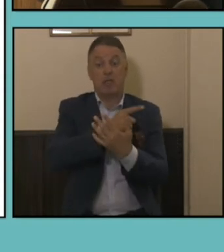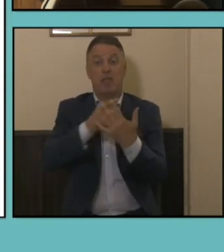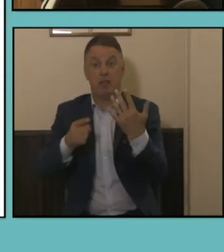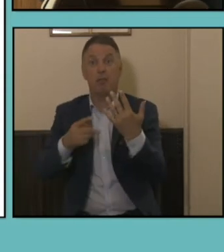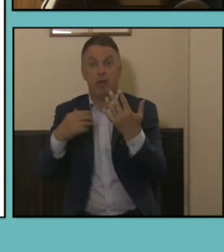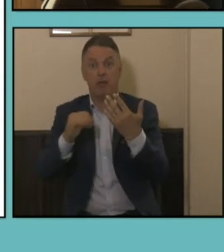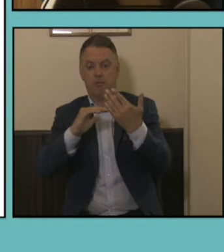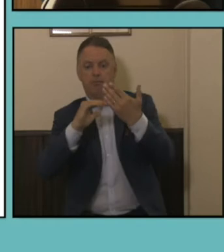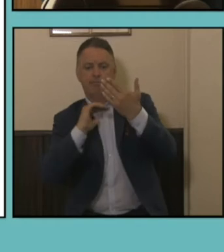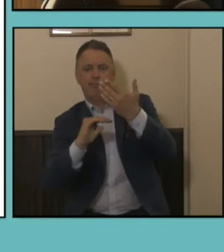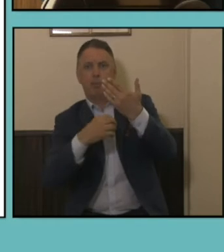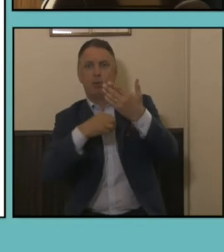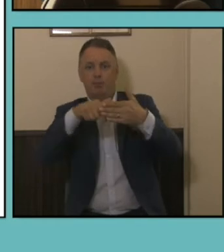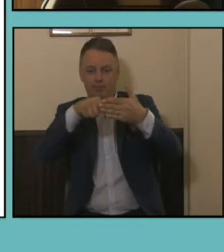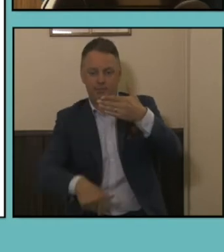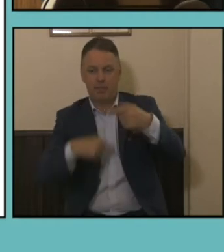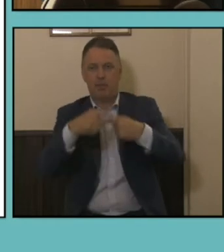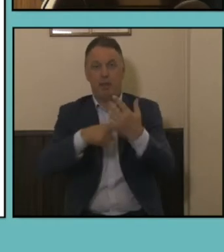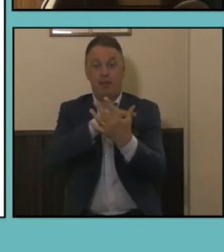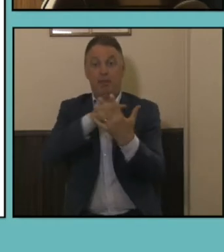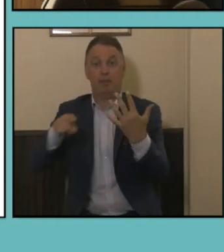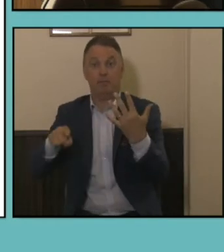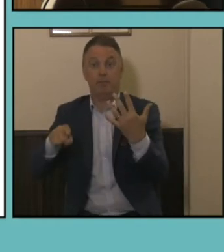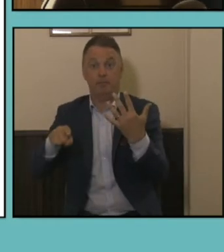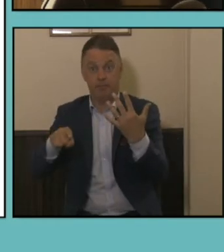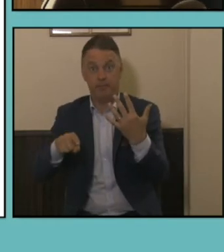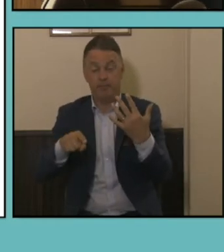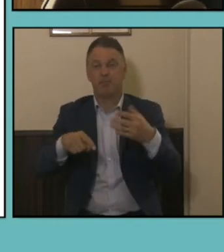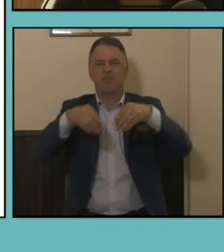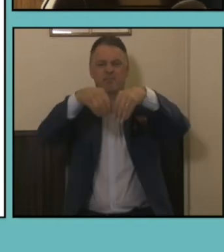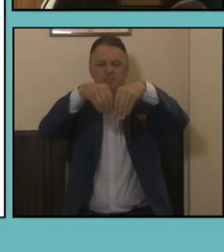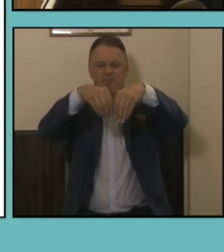classifications. These classifications are hierarchical and provide the means